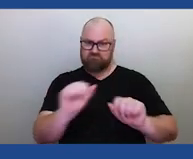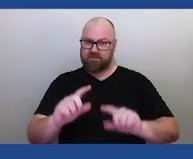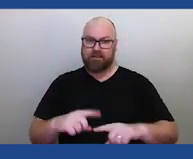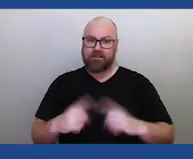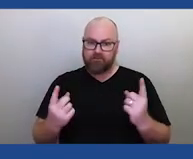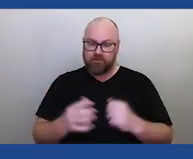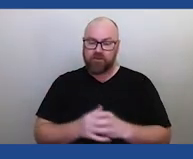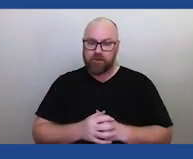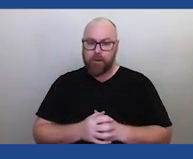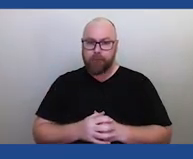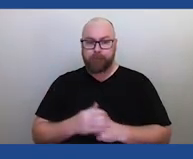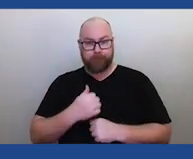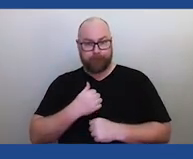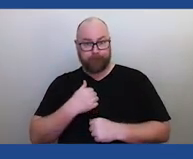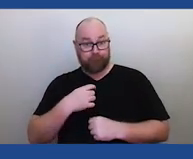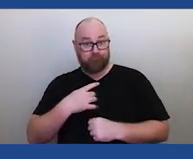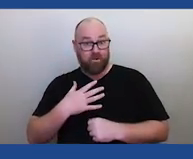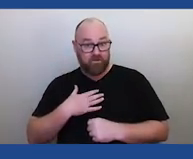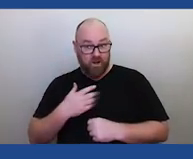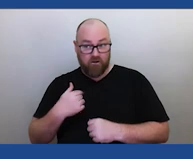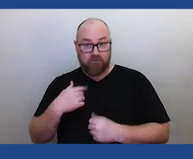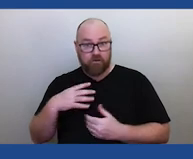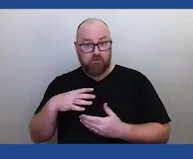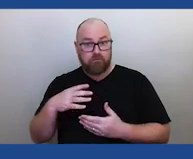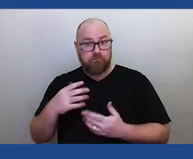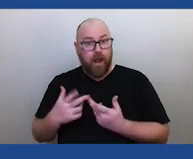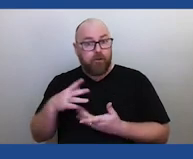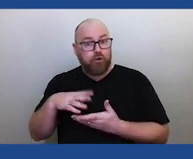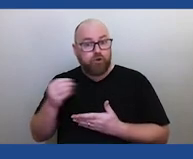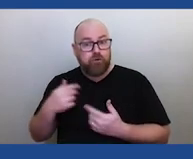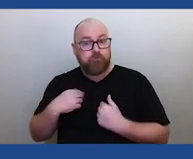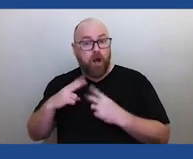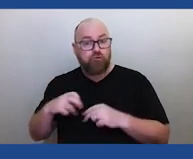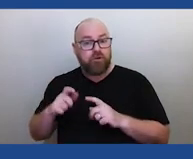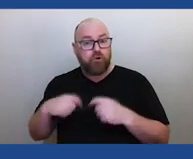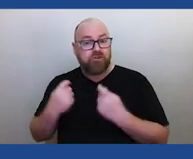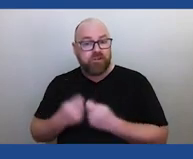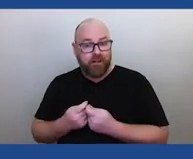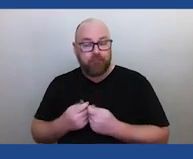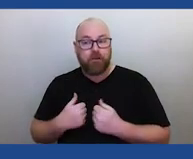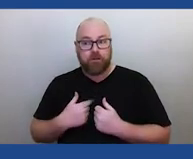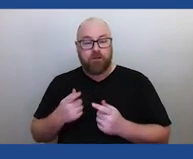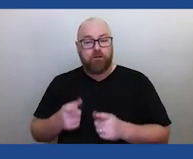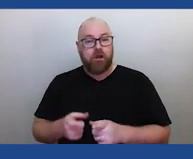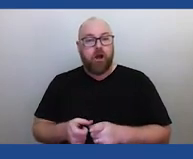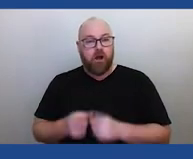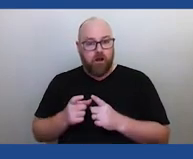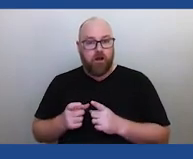and our you know, the students in our group, how our, how our perspective has been quite changed over the stuff.